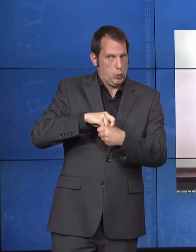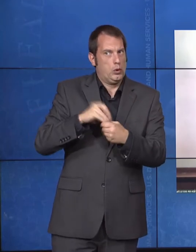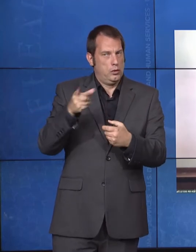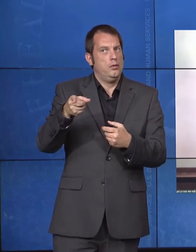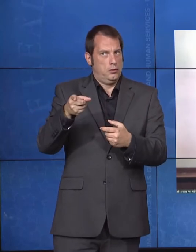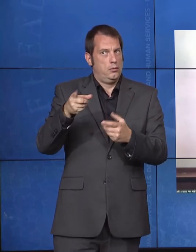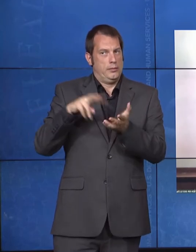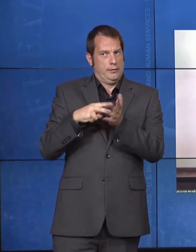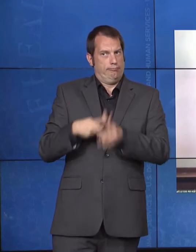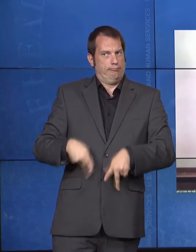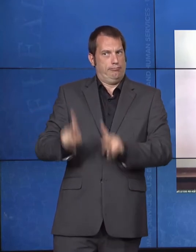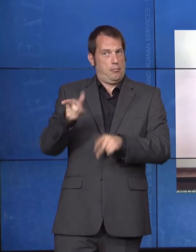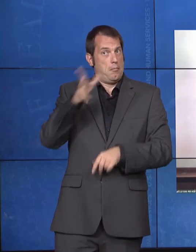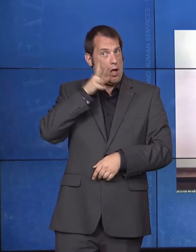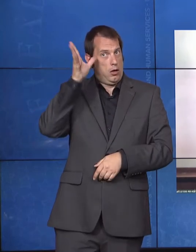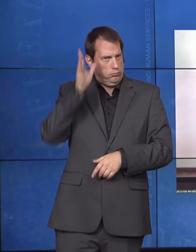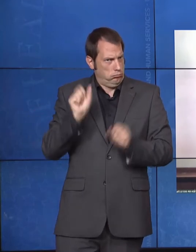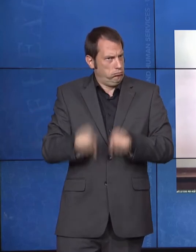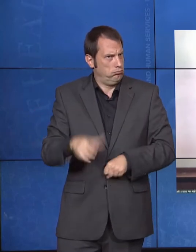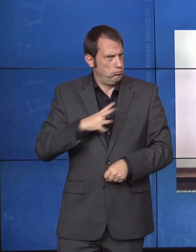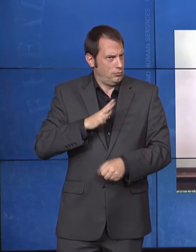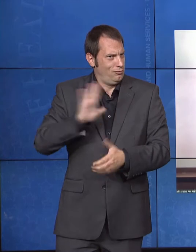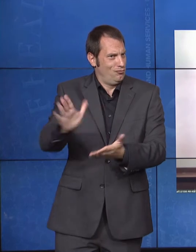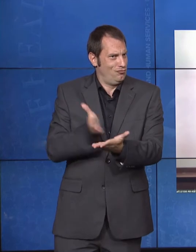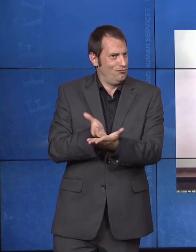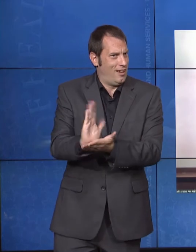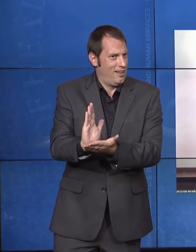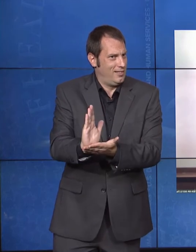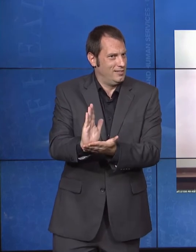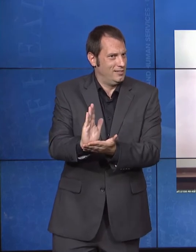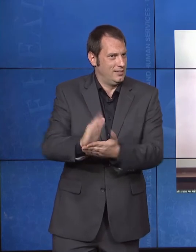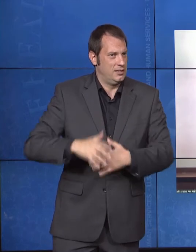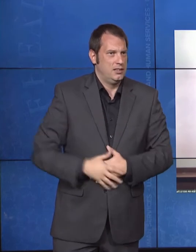working to improve the representation of people with disabilities and research, and to collect